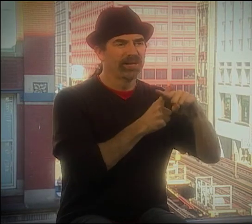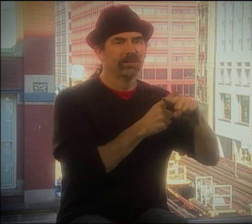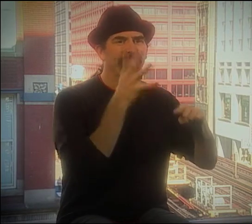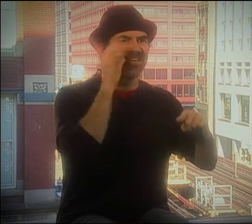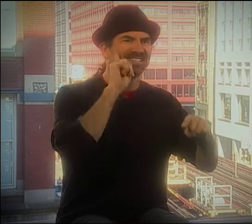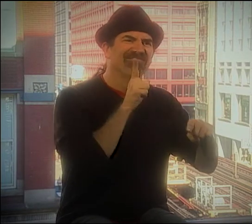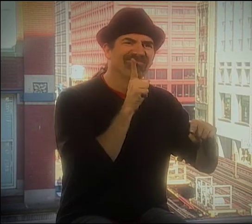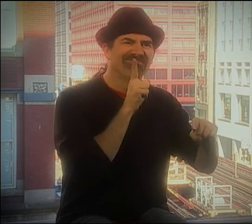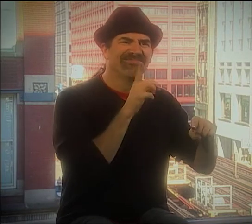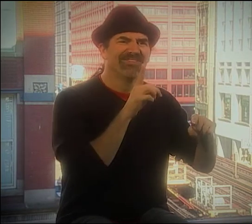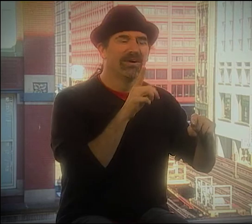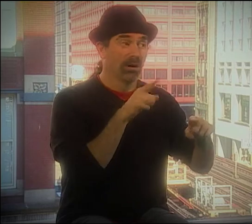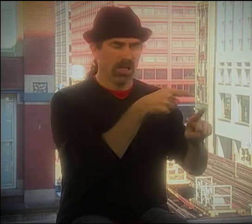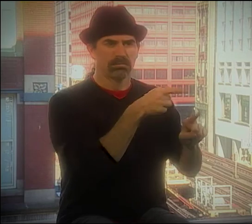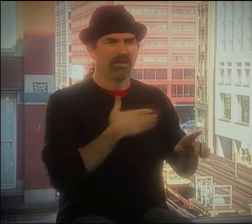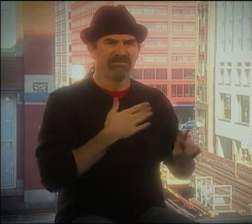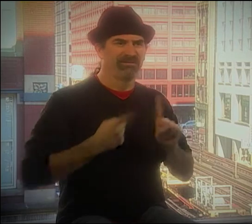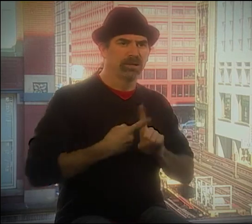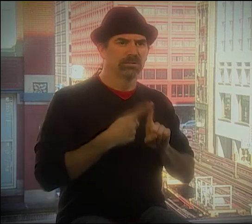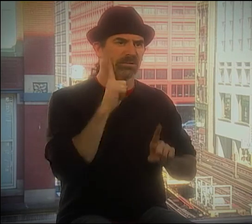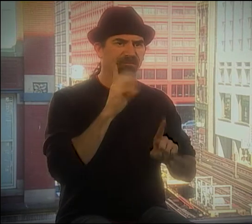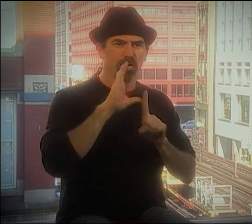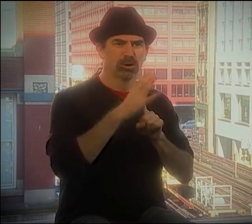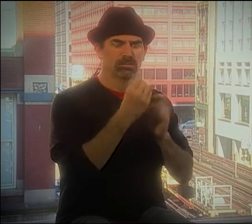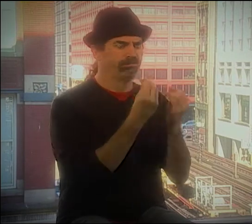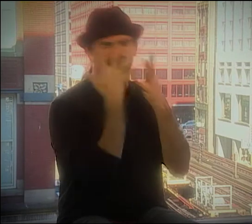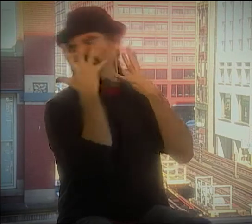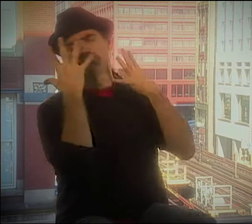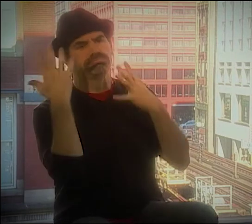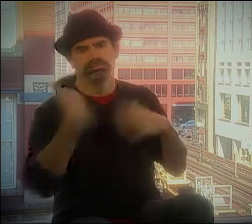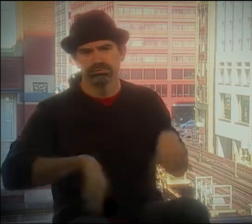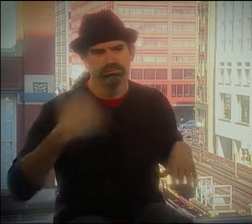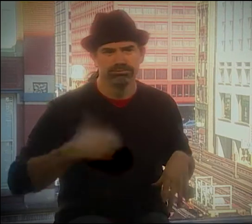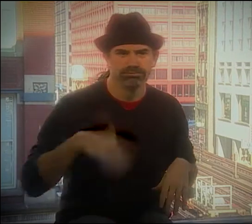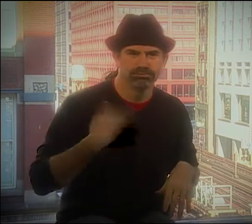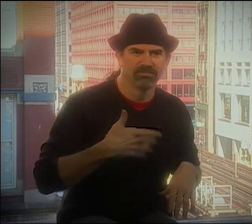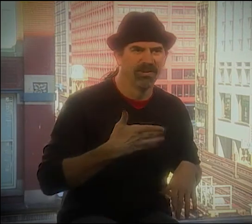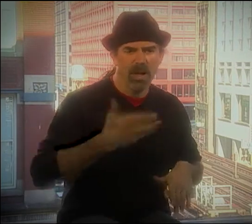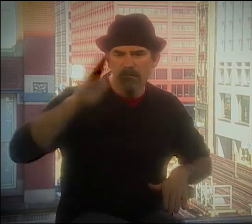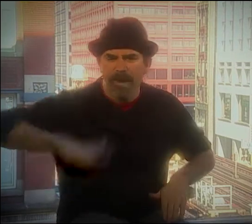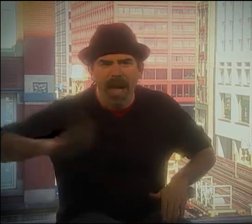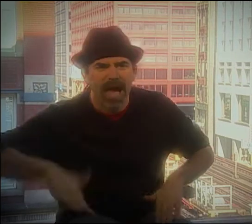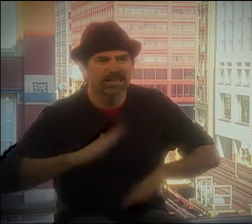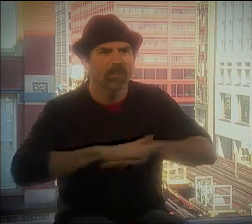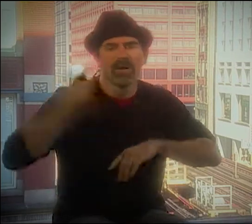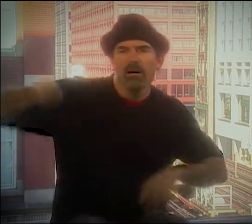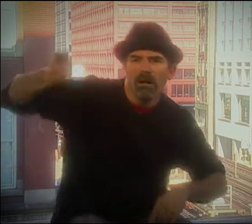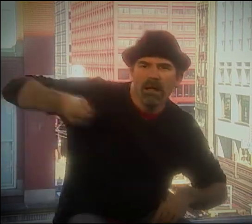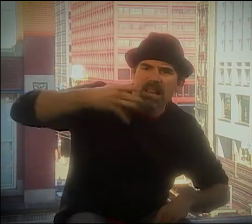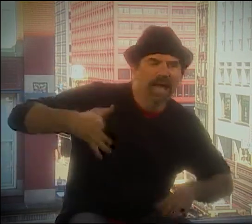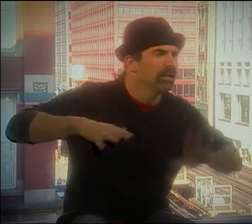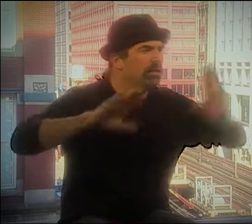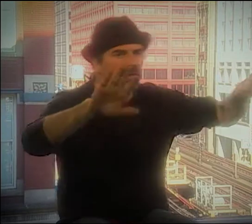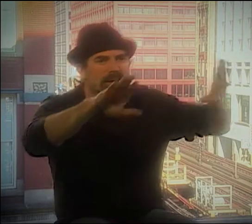YOU KNOW, ANOTHER DEAF PERSON WHO WAS MY FIRST TIME WITH DEAF CULTURE BEING EXPOSED TO THAT, BANGING